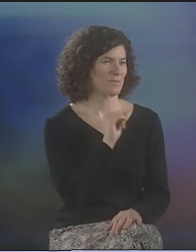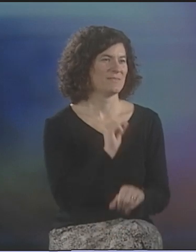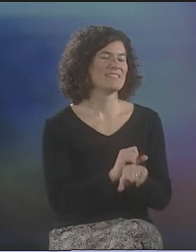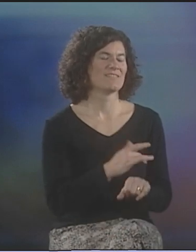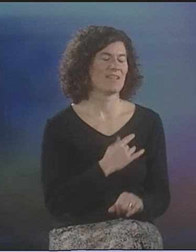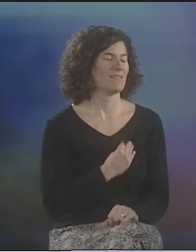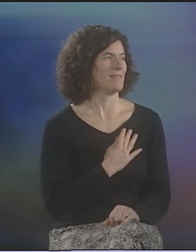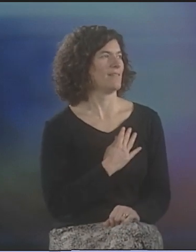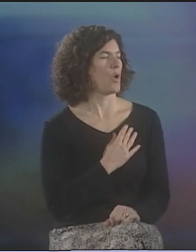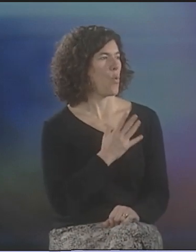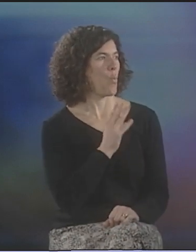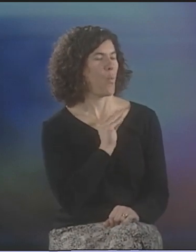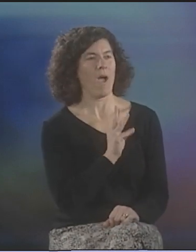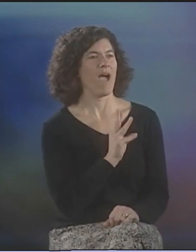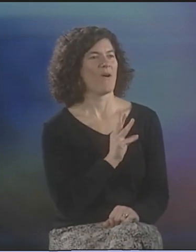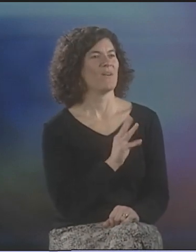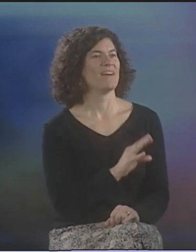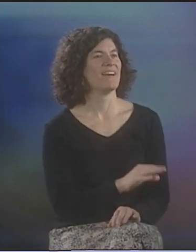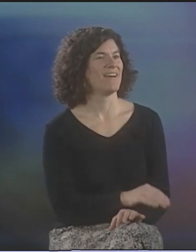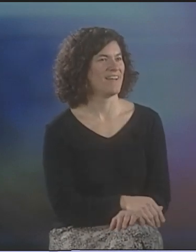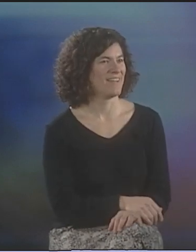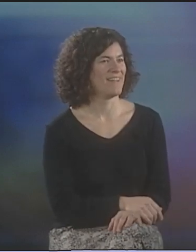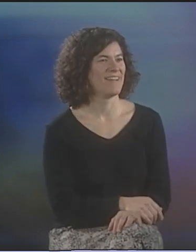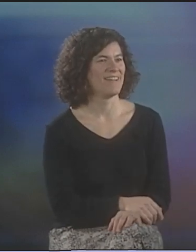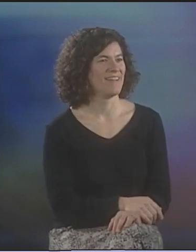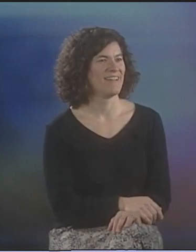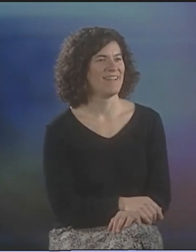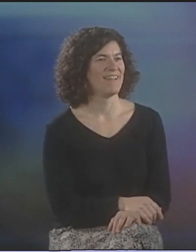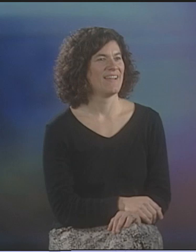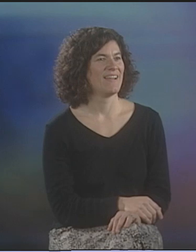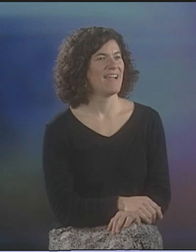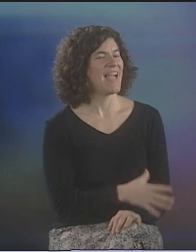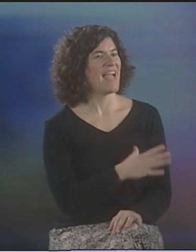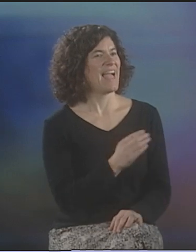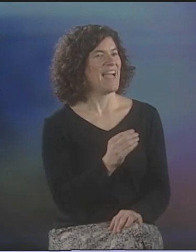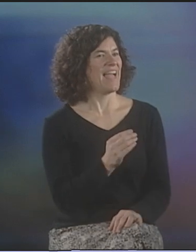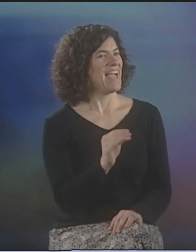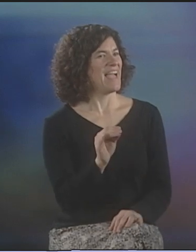YES, I REALLY FELT THAT. I--THAT "WOW" MOMENT WAS RIGHT THERE. HA HA!